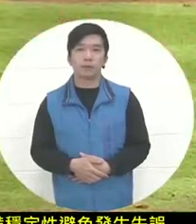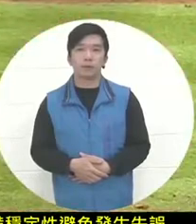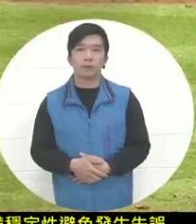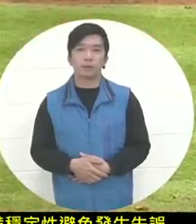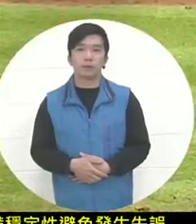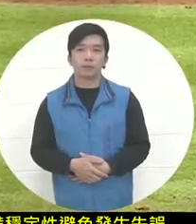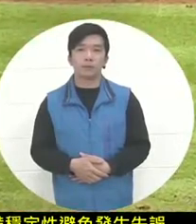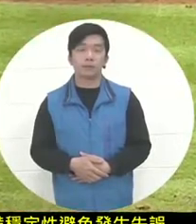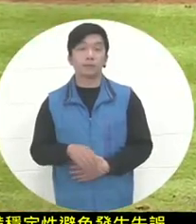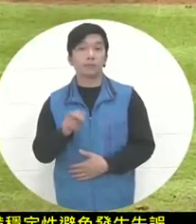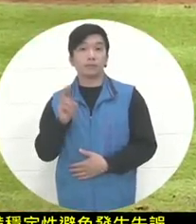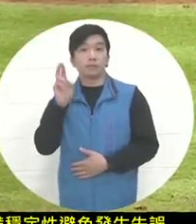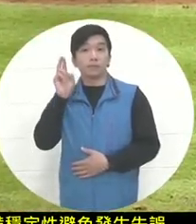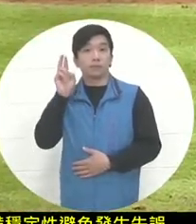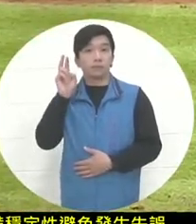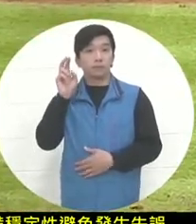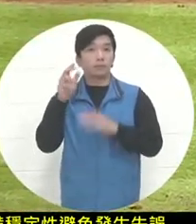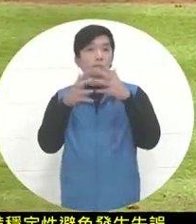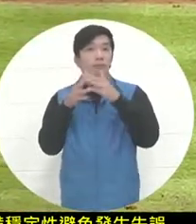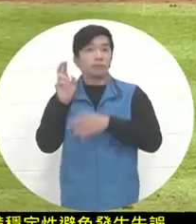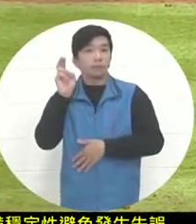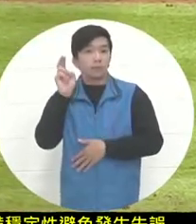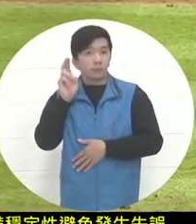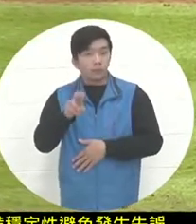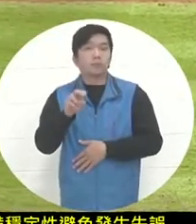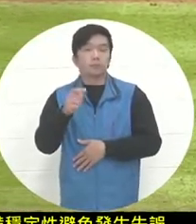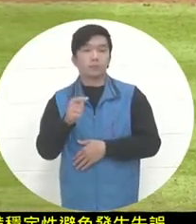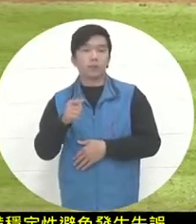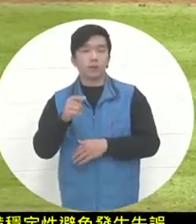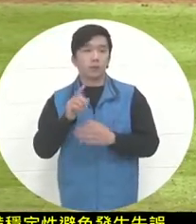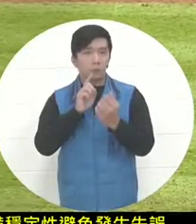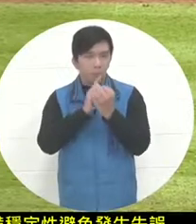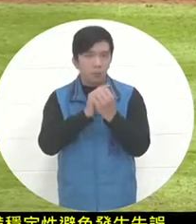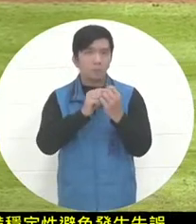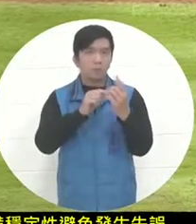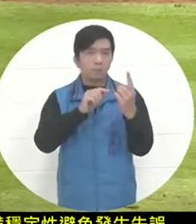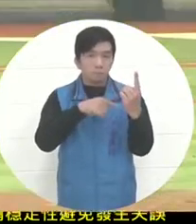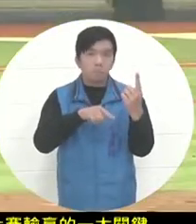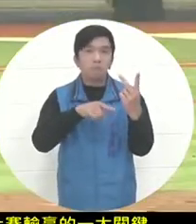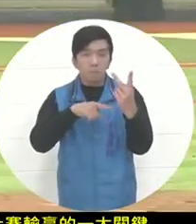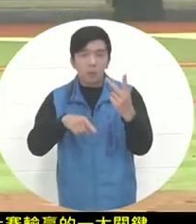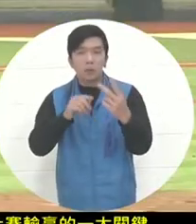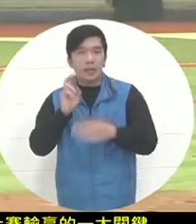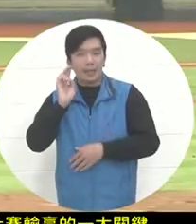Sherpig pitched in this inning. In fact, for two batters in a row, he had more bad balls and was ahead.